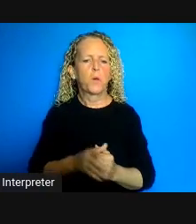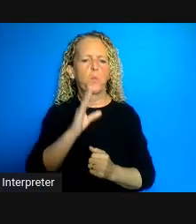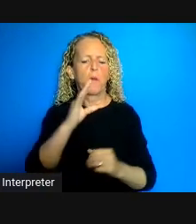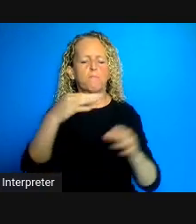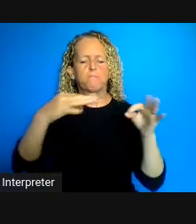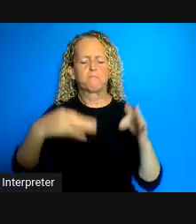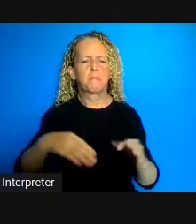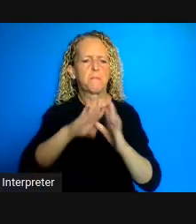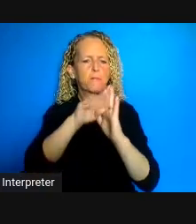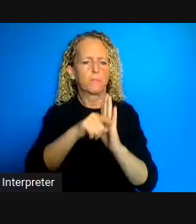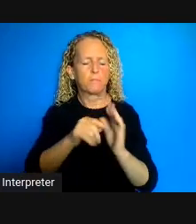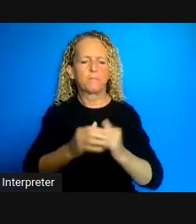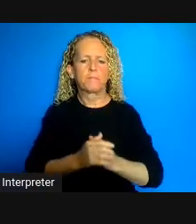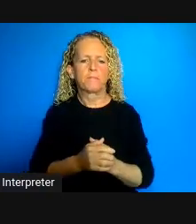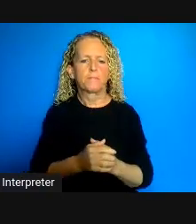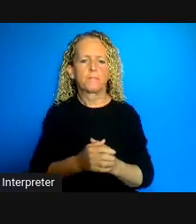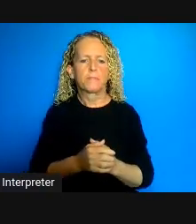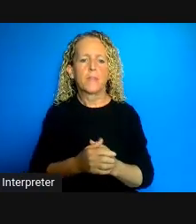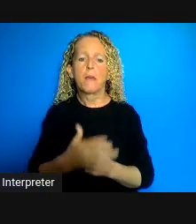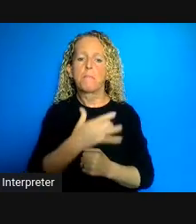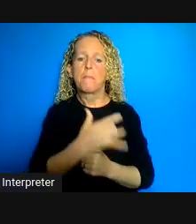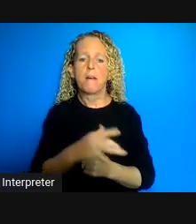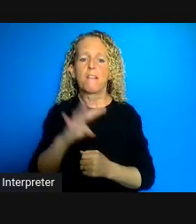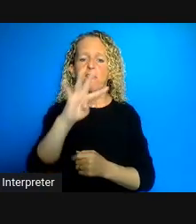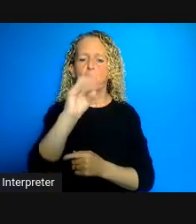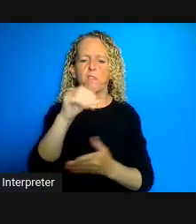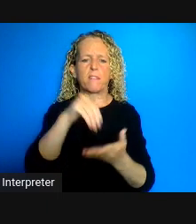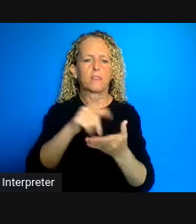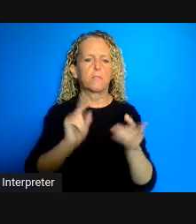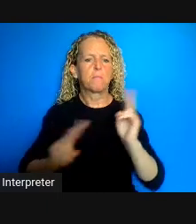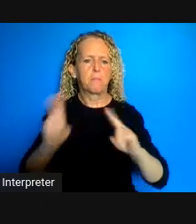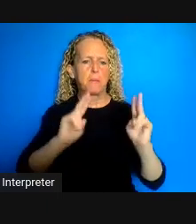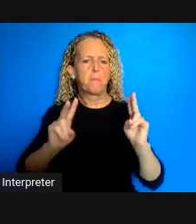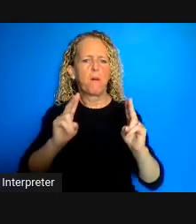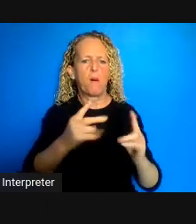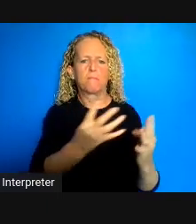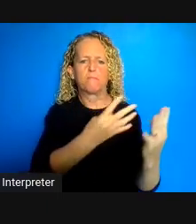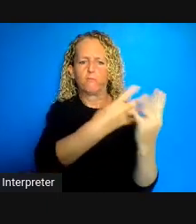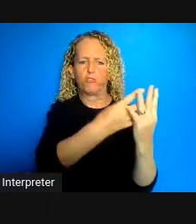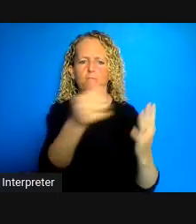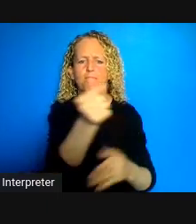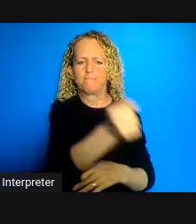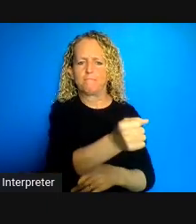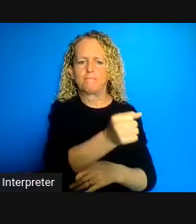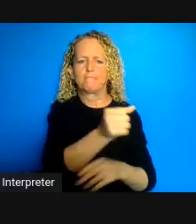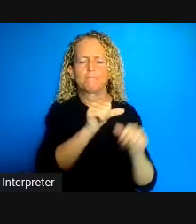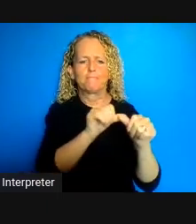given day there are about 40,000 people incarcerated across Canada 25,000 of